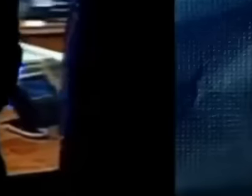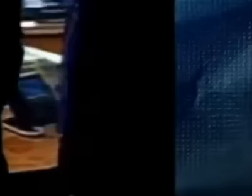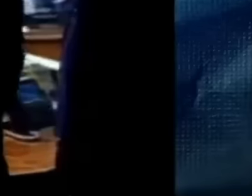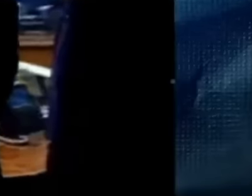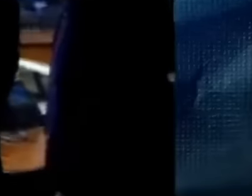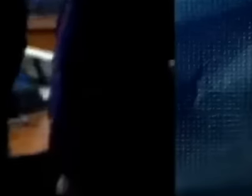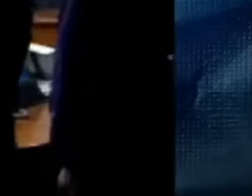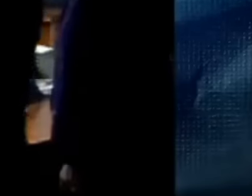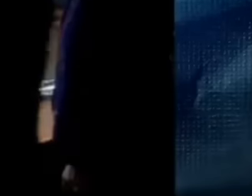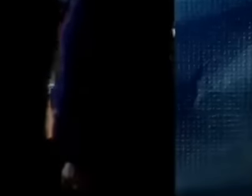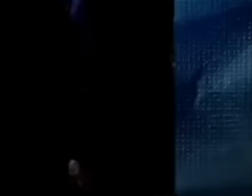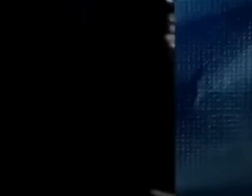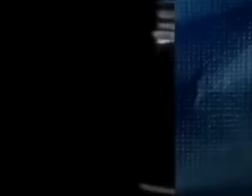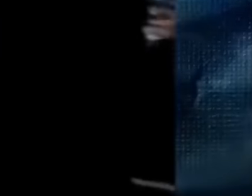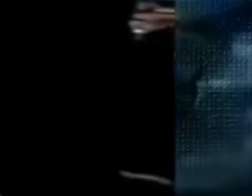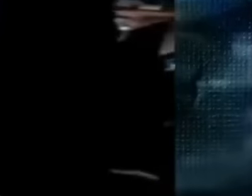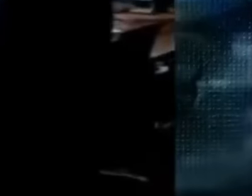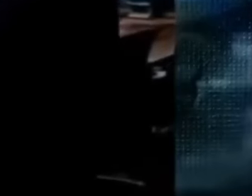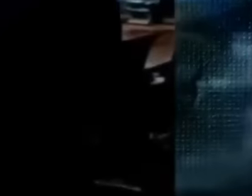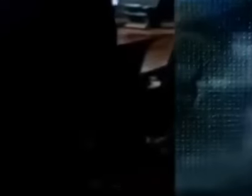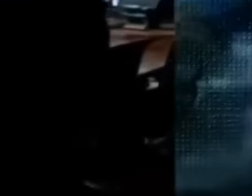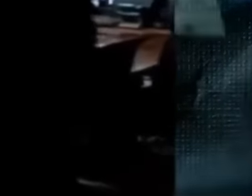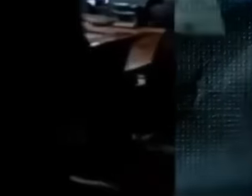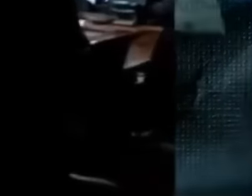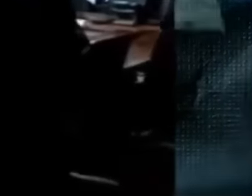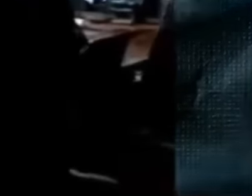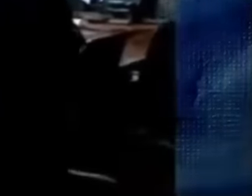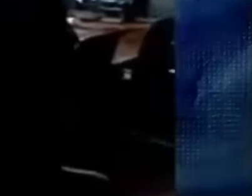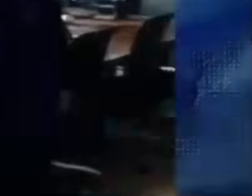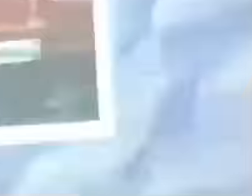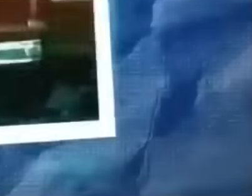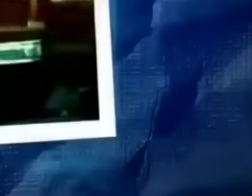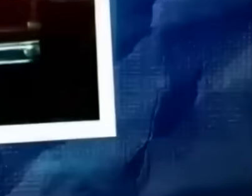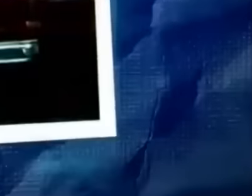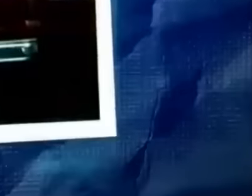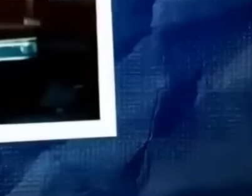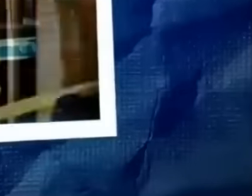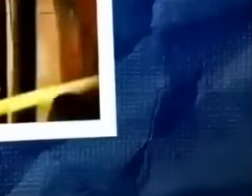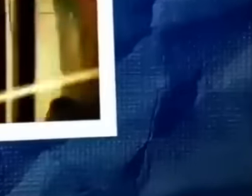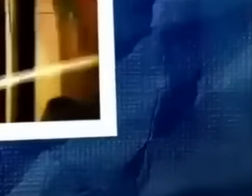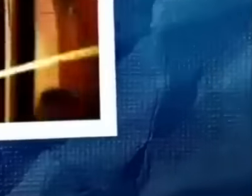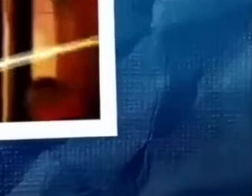or weakened the cartels, much less helped to reduce violence or